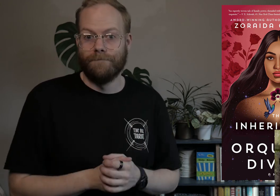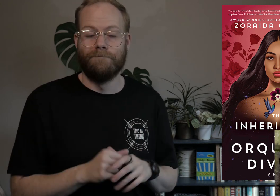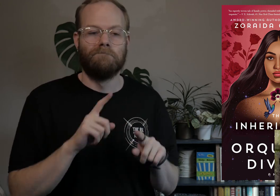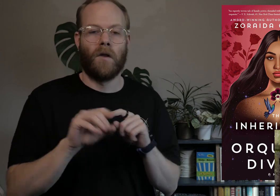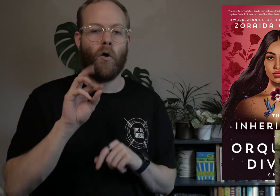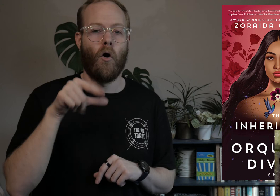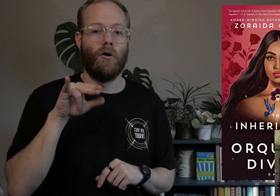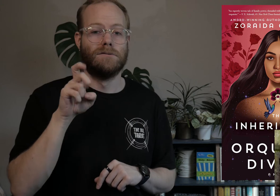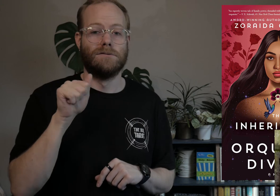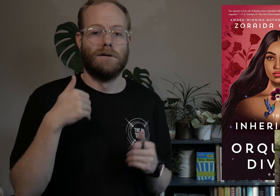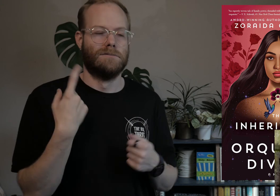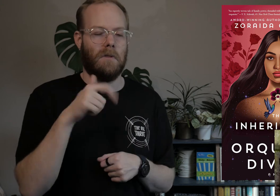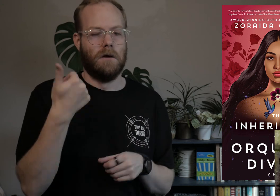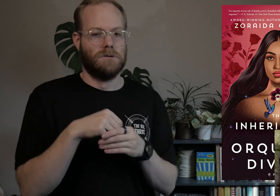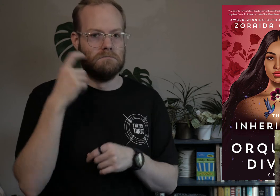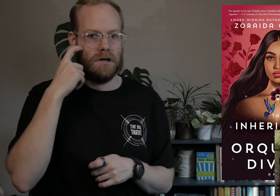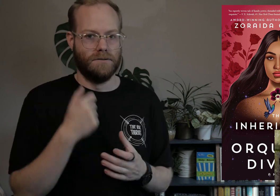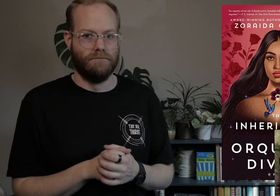But Orquídea has something else in mind.